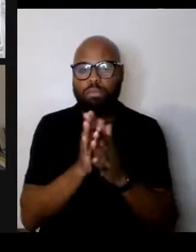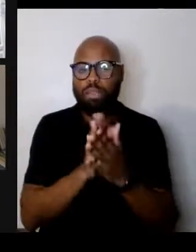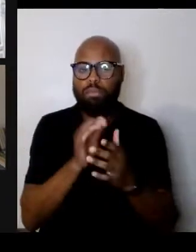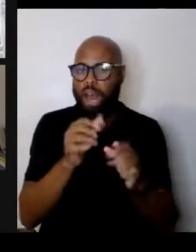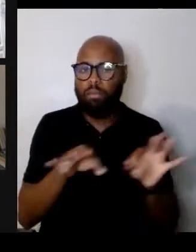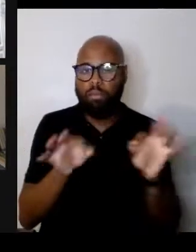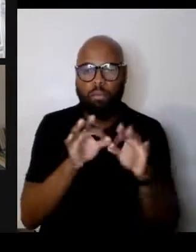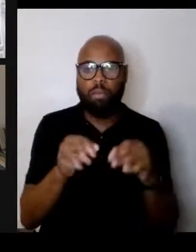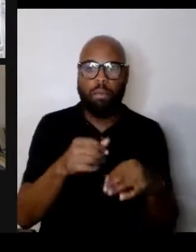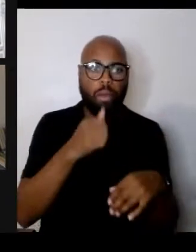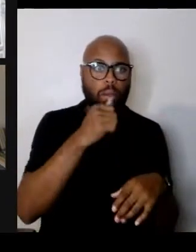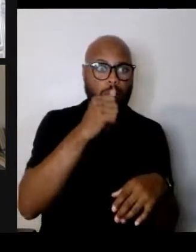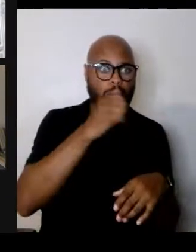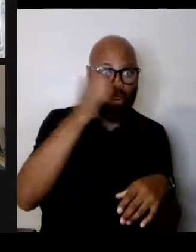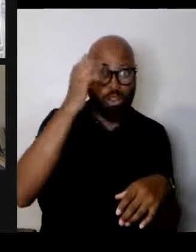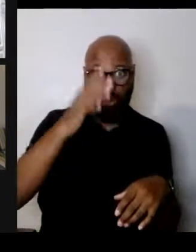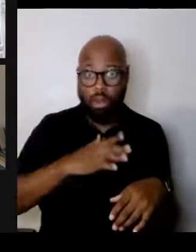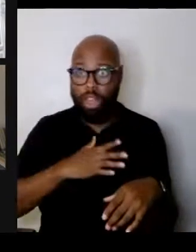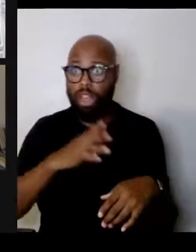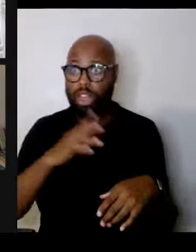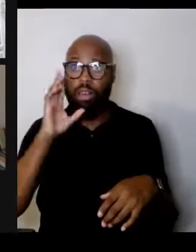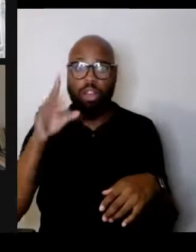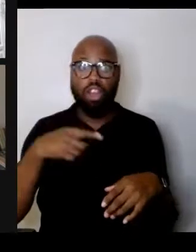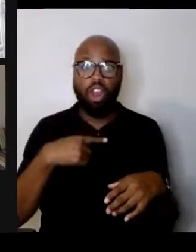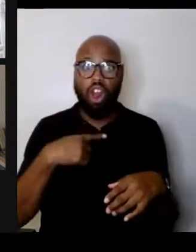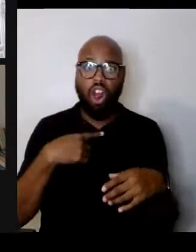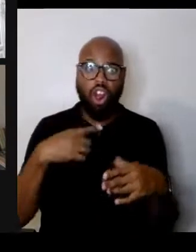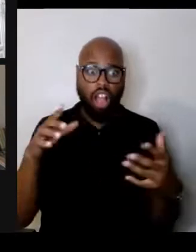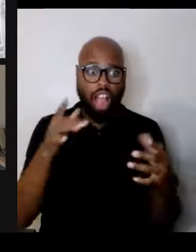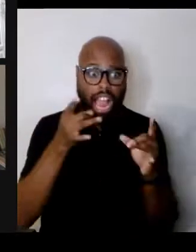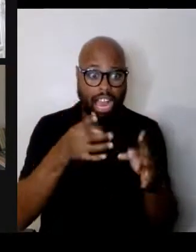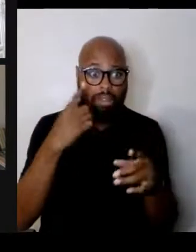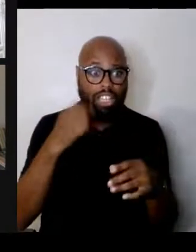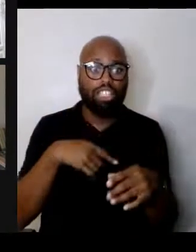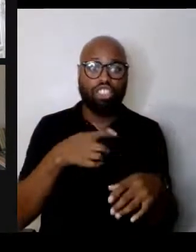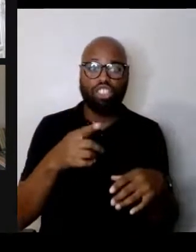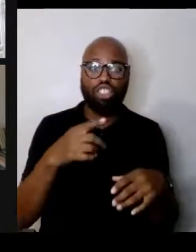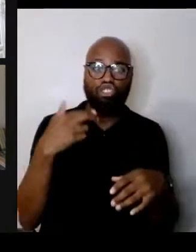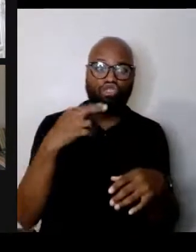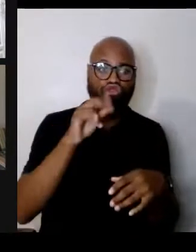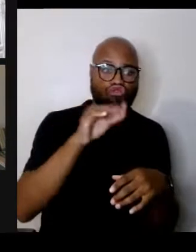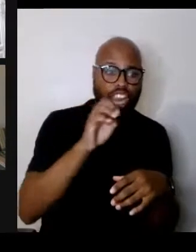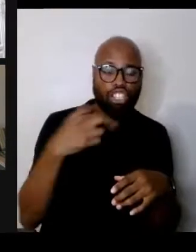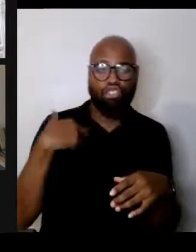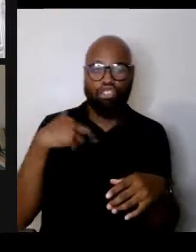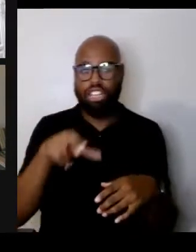"because of their race, religion or political views, "that place must, at that moment,